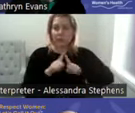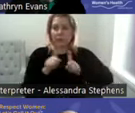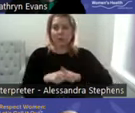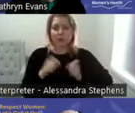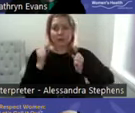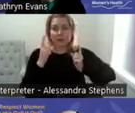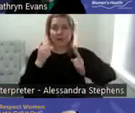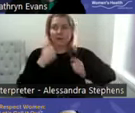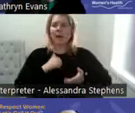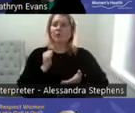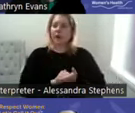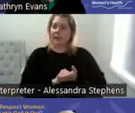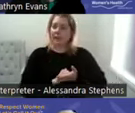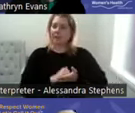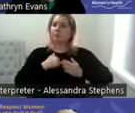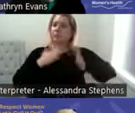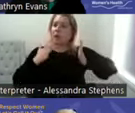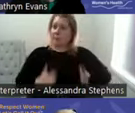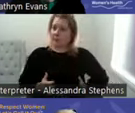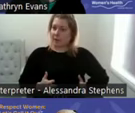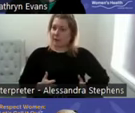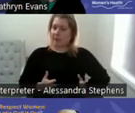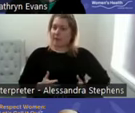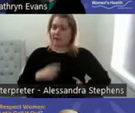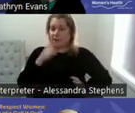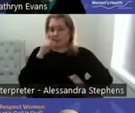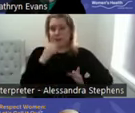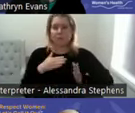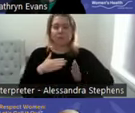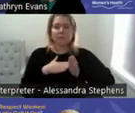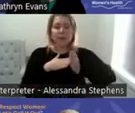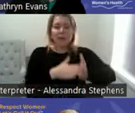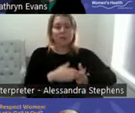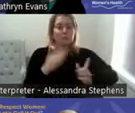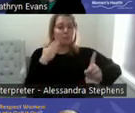collection of strategies that can be used to achieve social, economic, political,